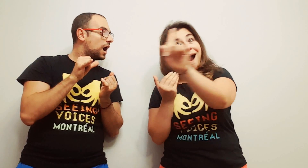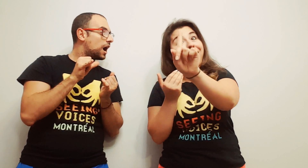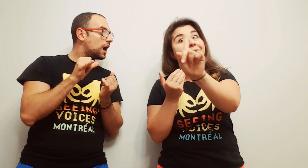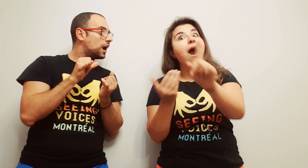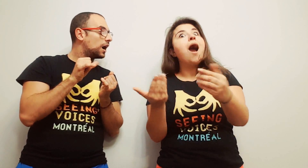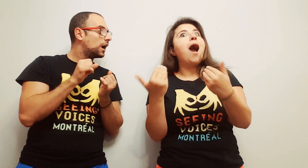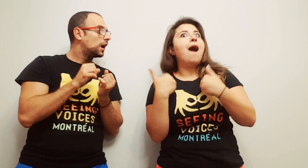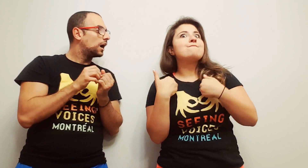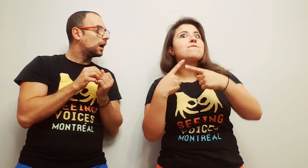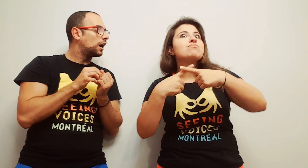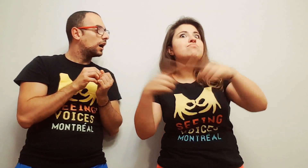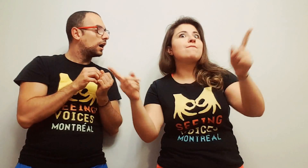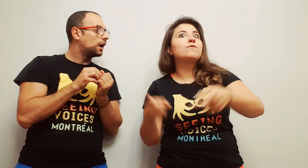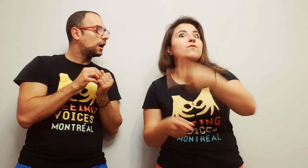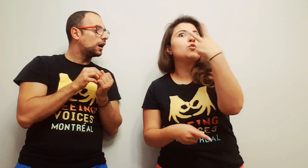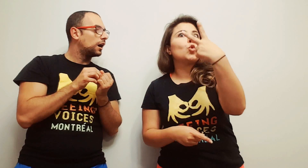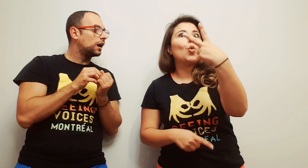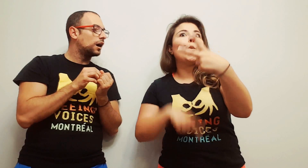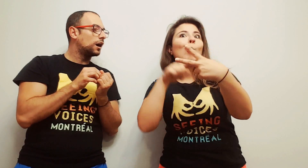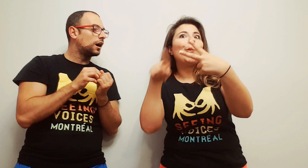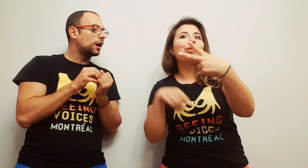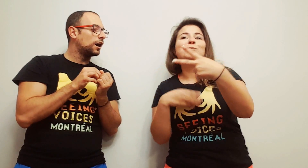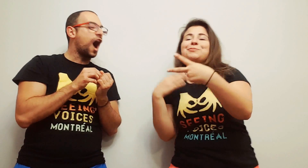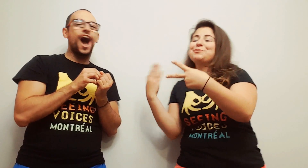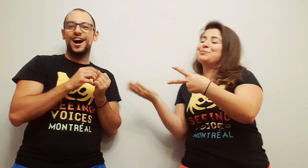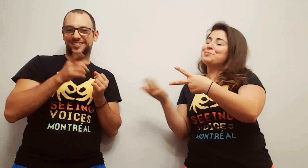But there are two purchasing options: